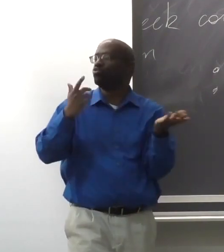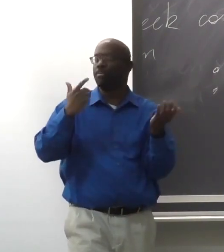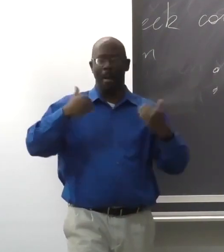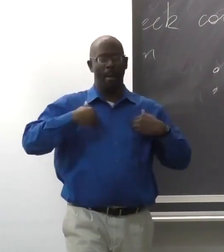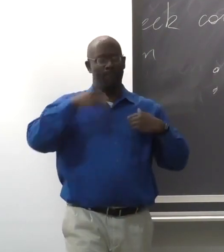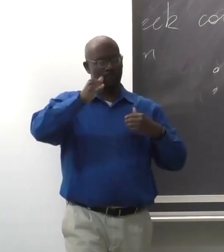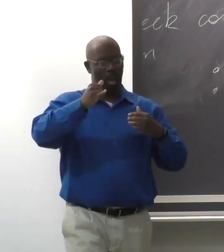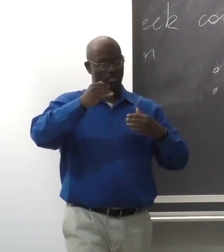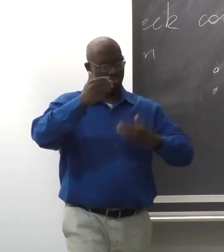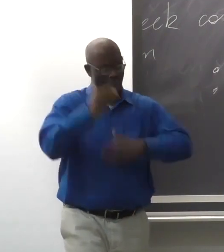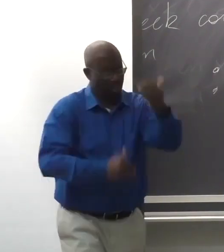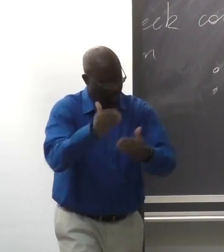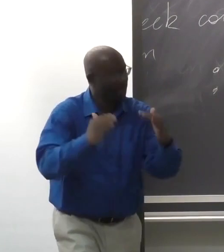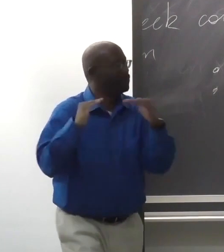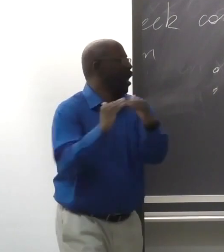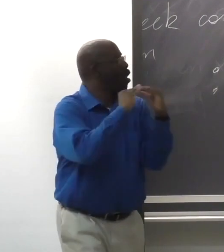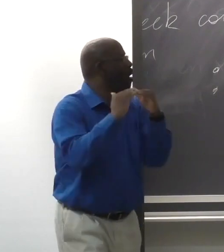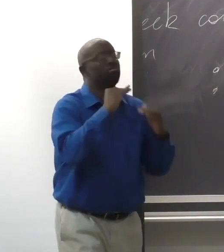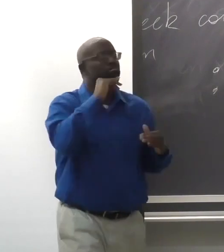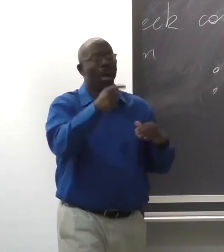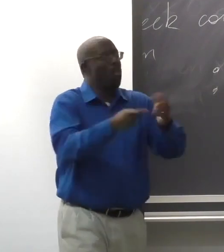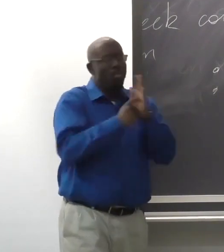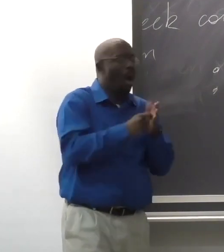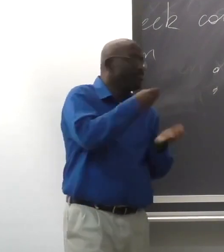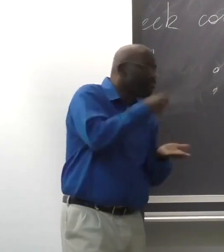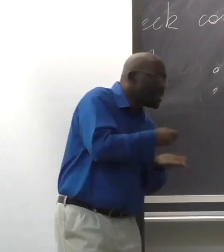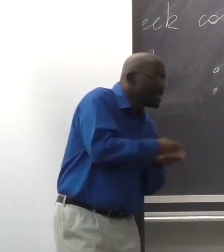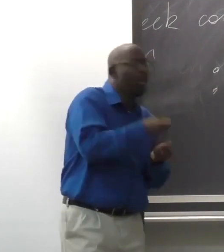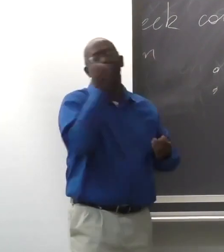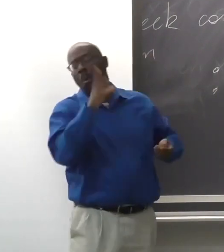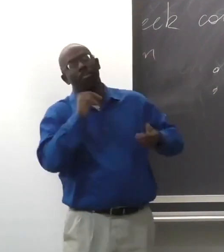has an equal opportunity to have due process.